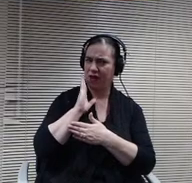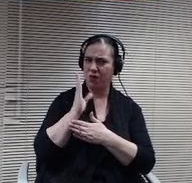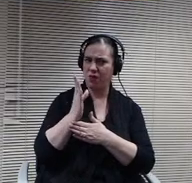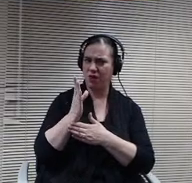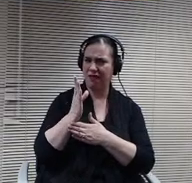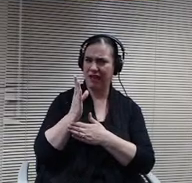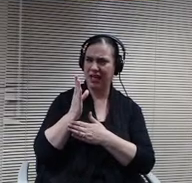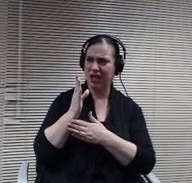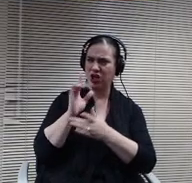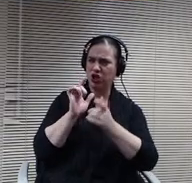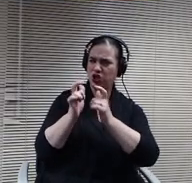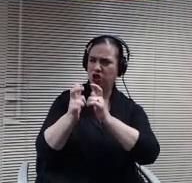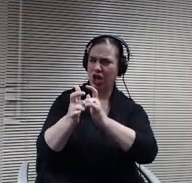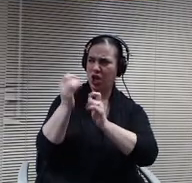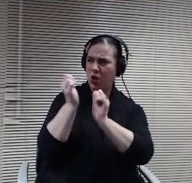to be flat 56 for the full year.